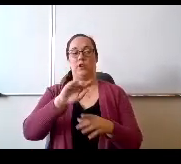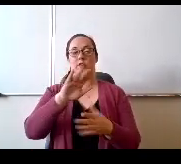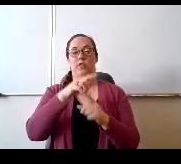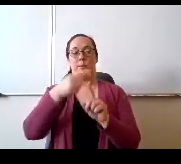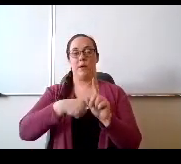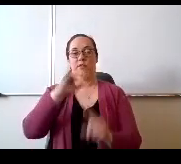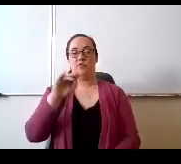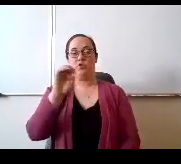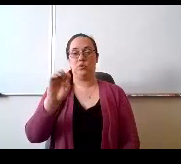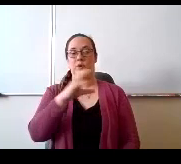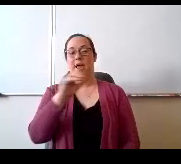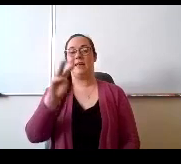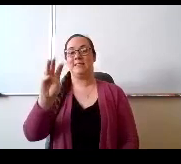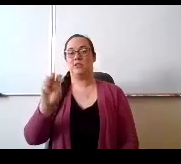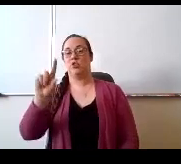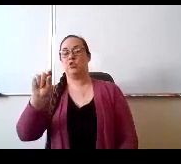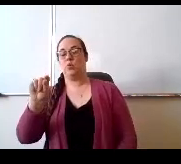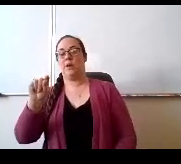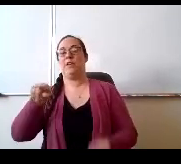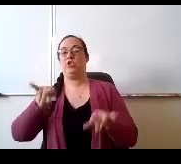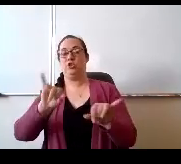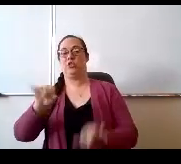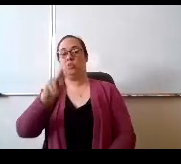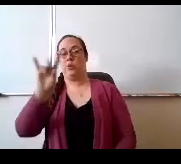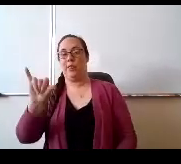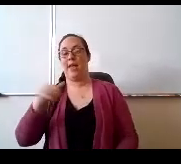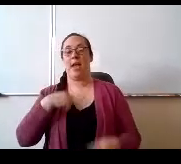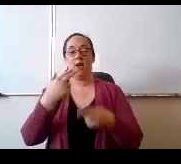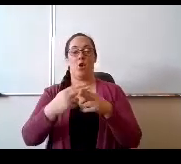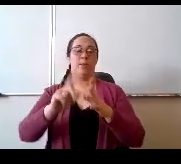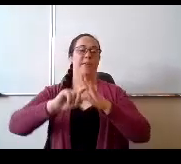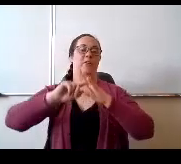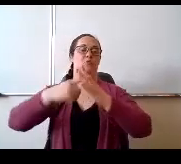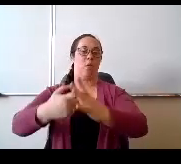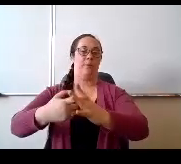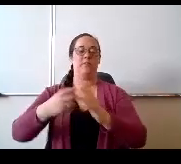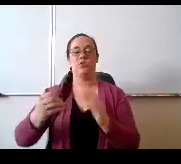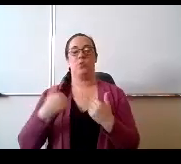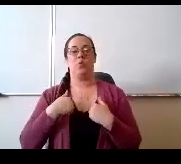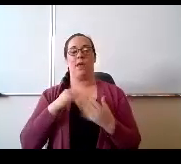I call them enrollments so we have 1200 enrollments online, 160 in person,